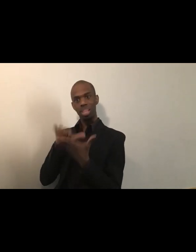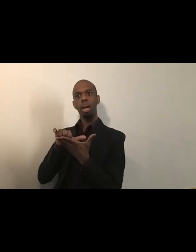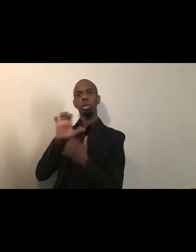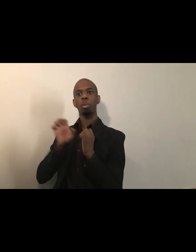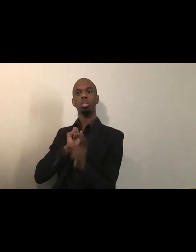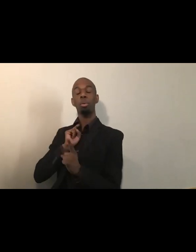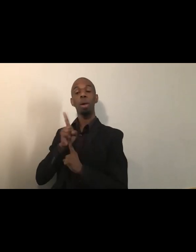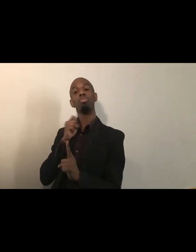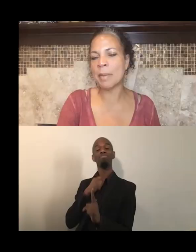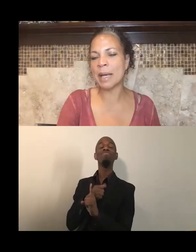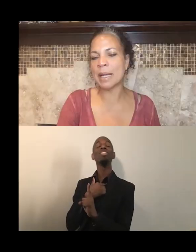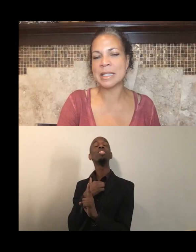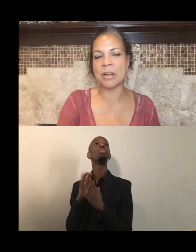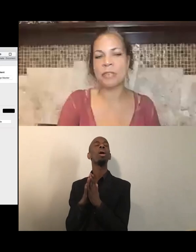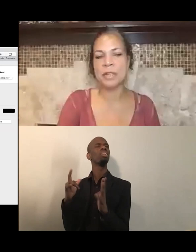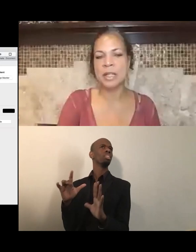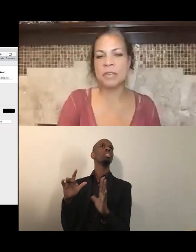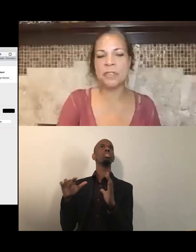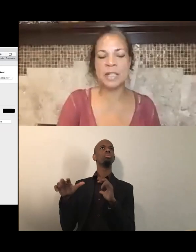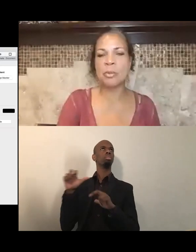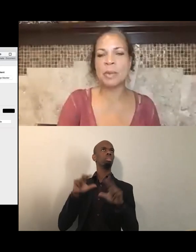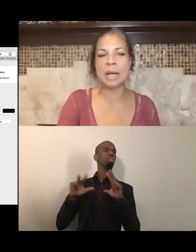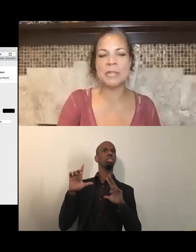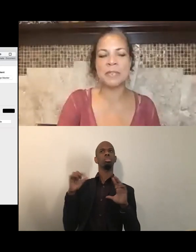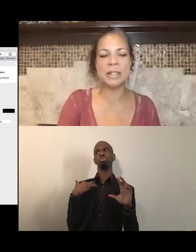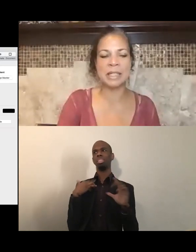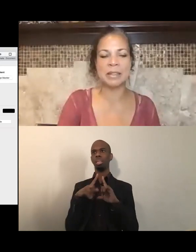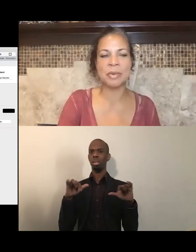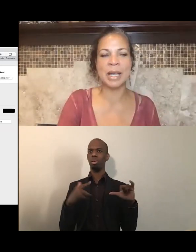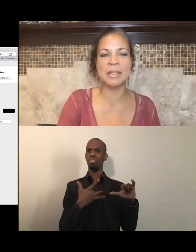I had to allow myself to feel what I was feeling, right.